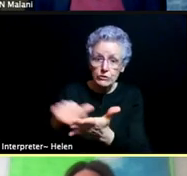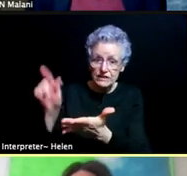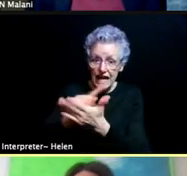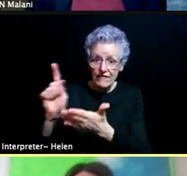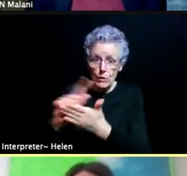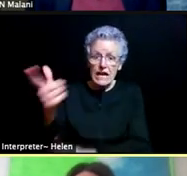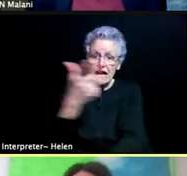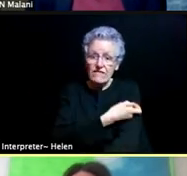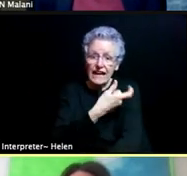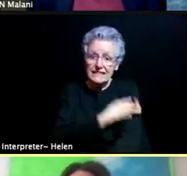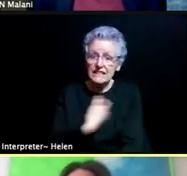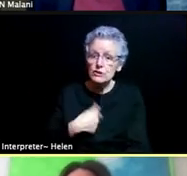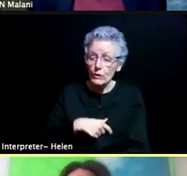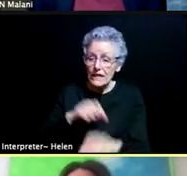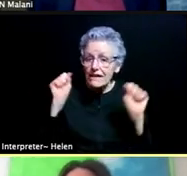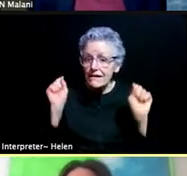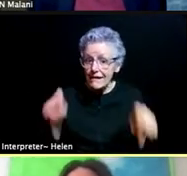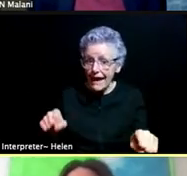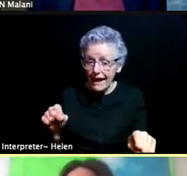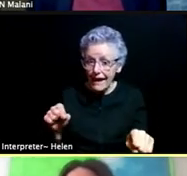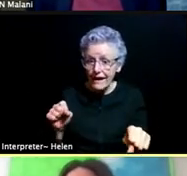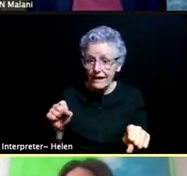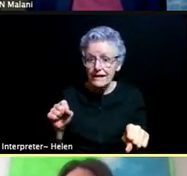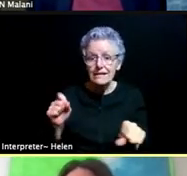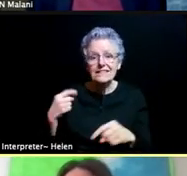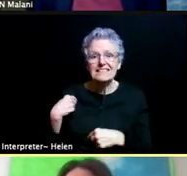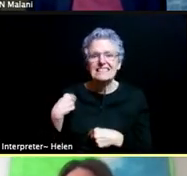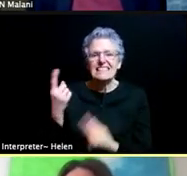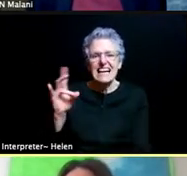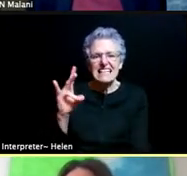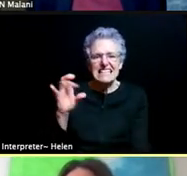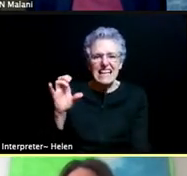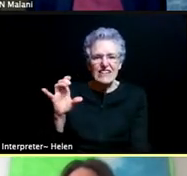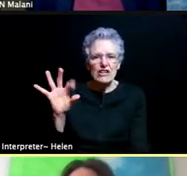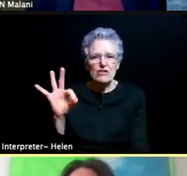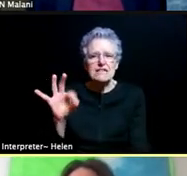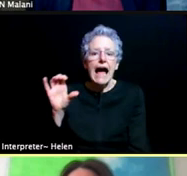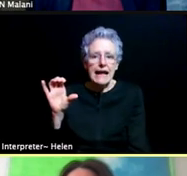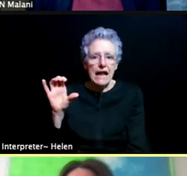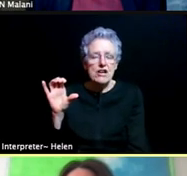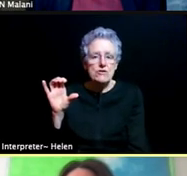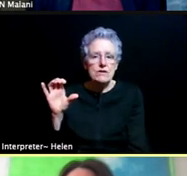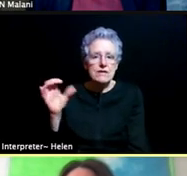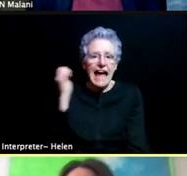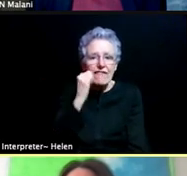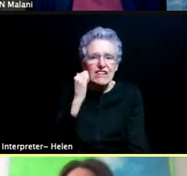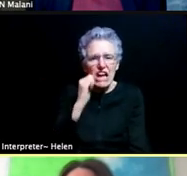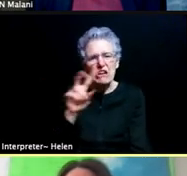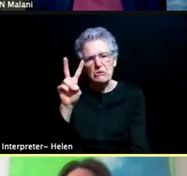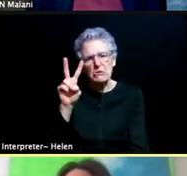We've been at the roughly 7 to 900 a day or roughly 2 to 3000 a week thus far